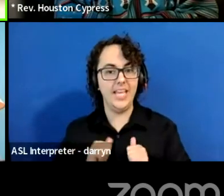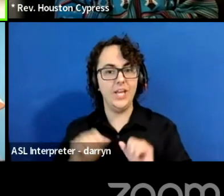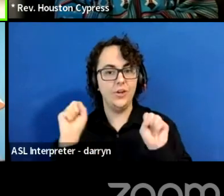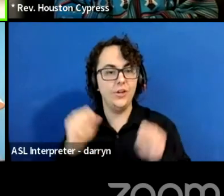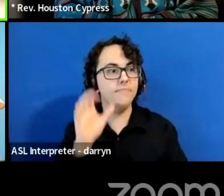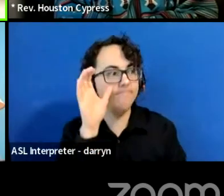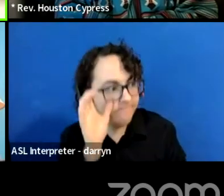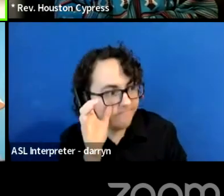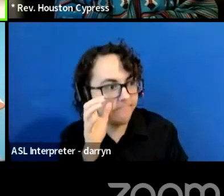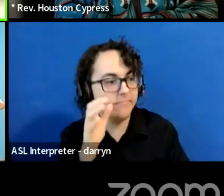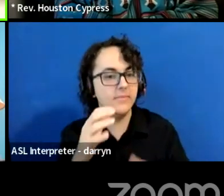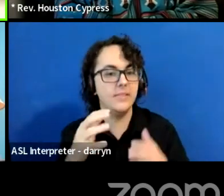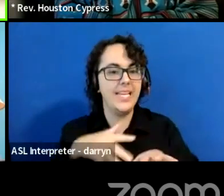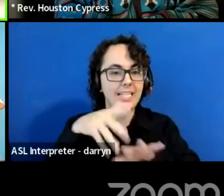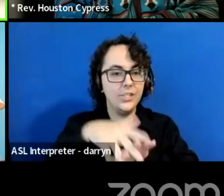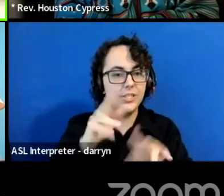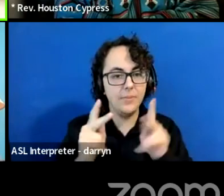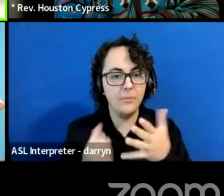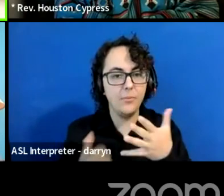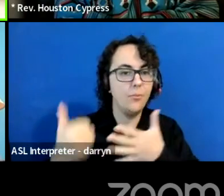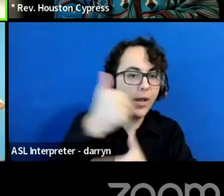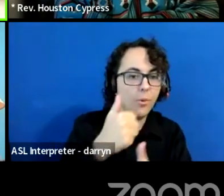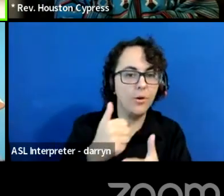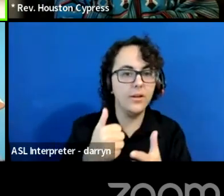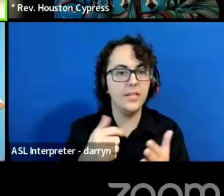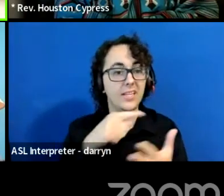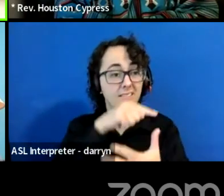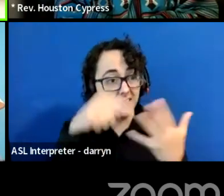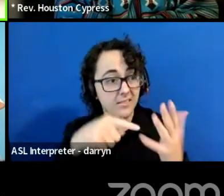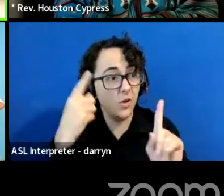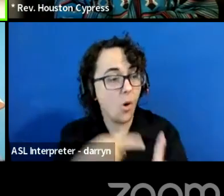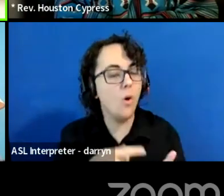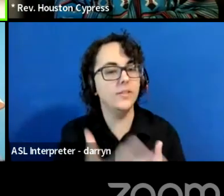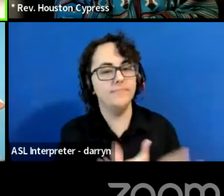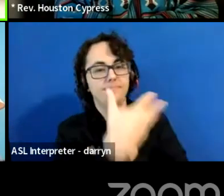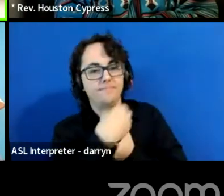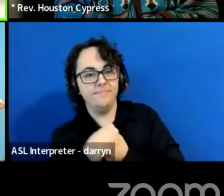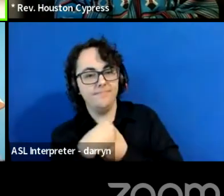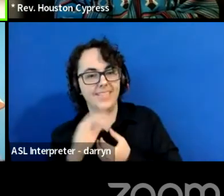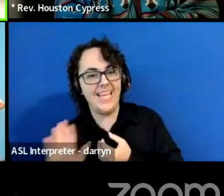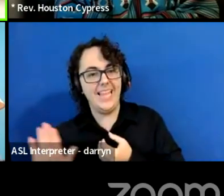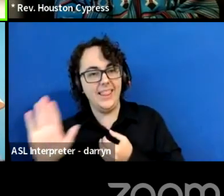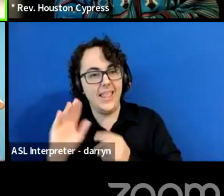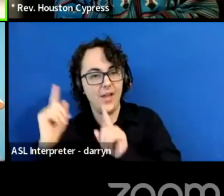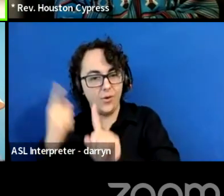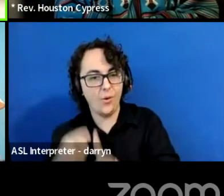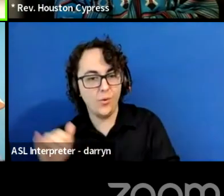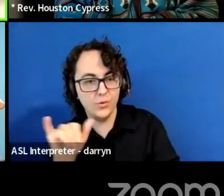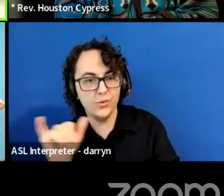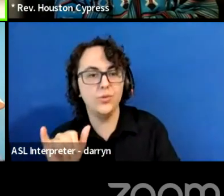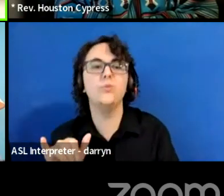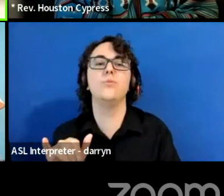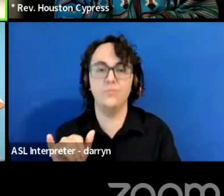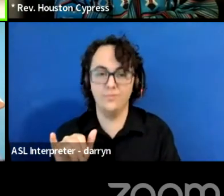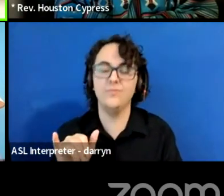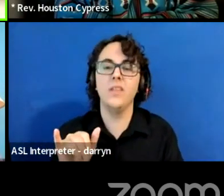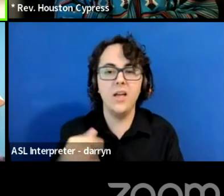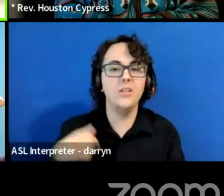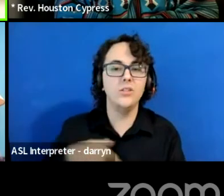into their organization. So let's all do that. We're gonna be making some commitments at the end of this session, and that's one big thing we can do.